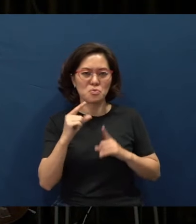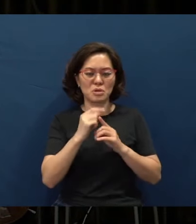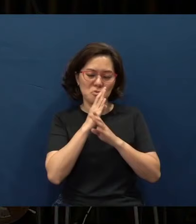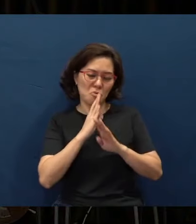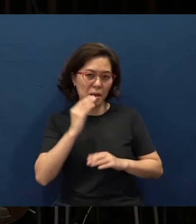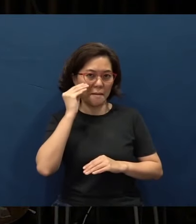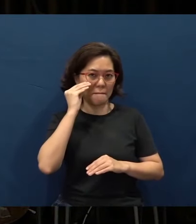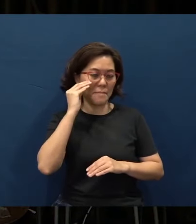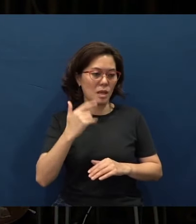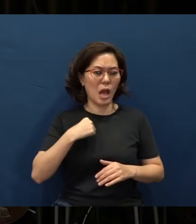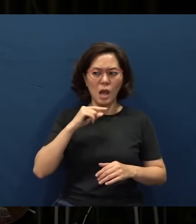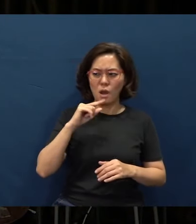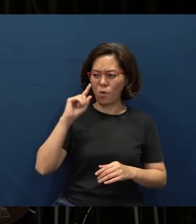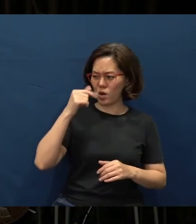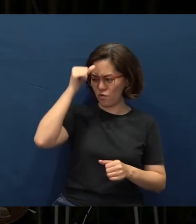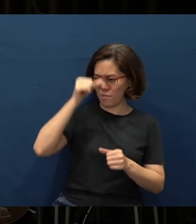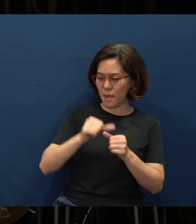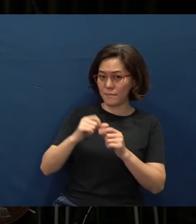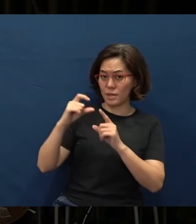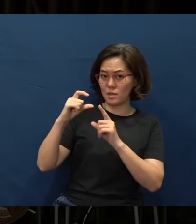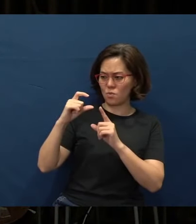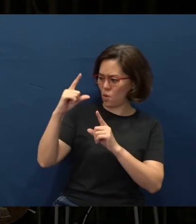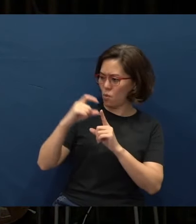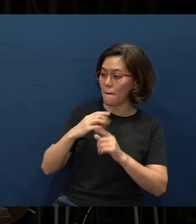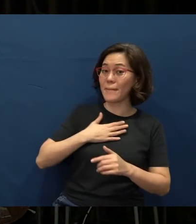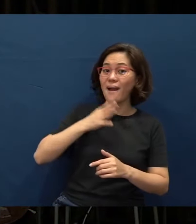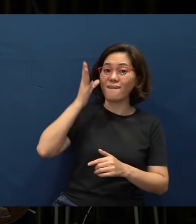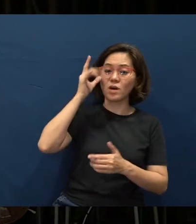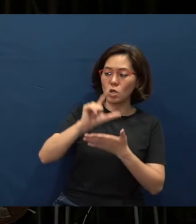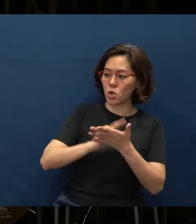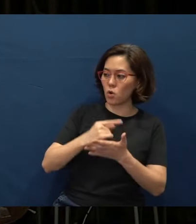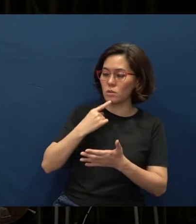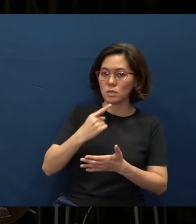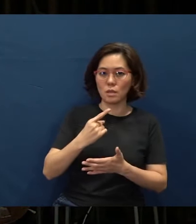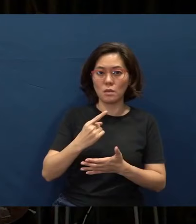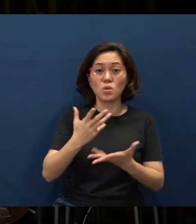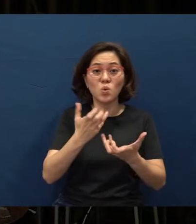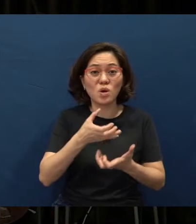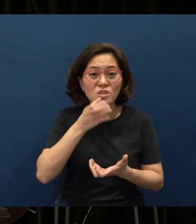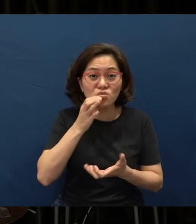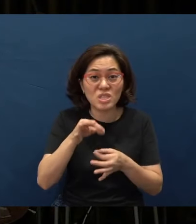The only word I remember of (her) dad, who is my father-in-law, is, “要不要喝茶? (Mandarin: Would you like some tea?)